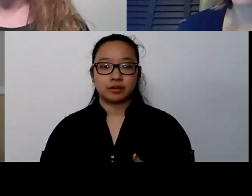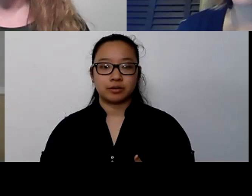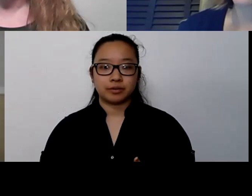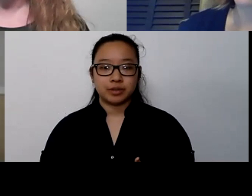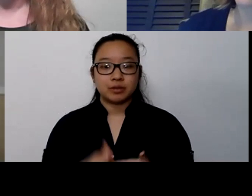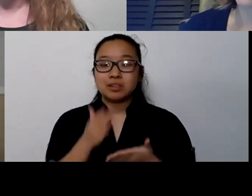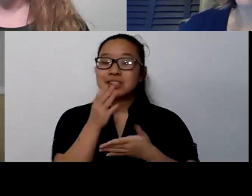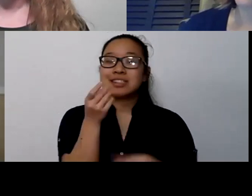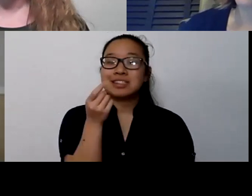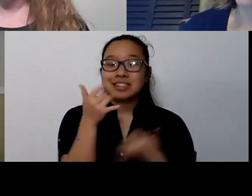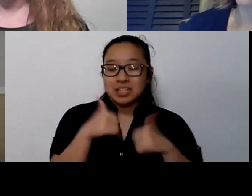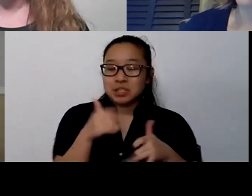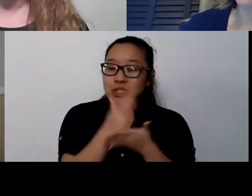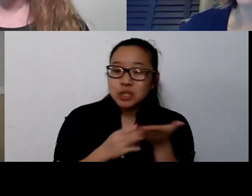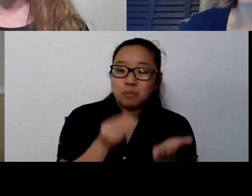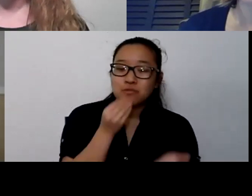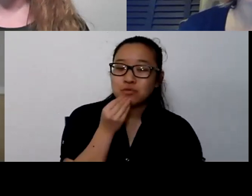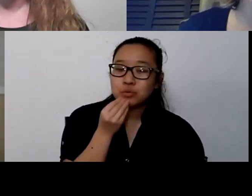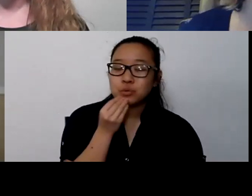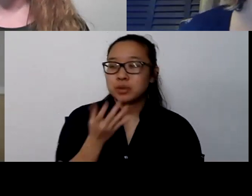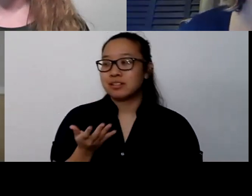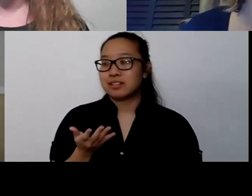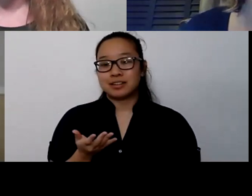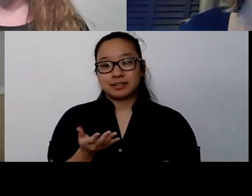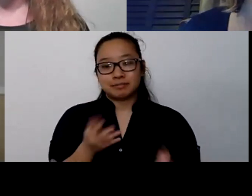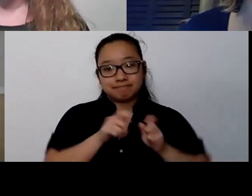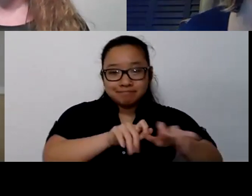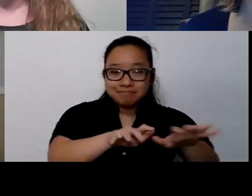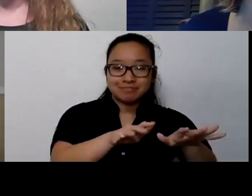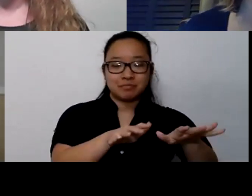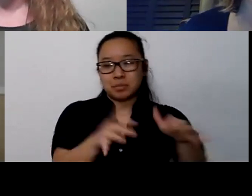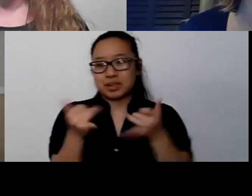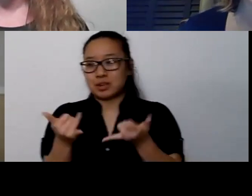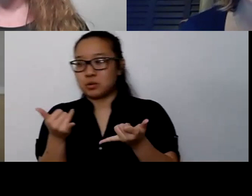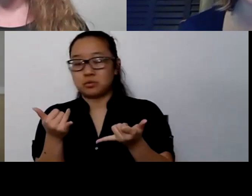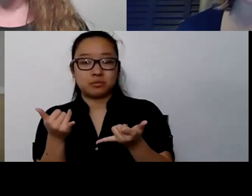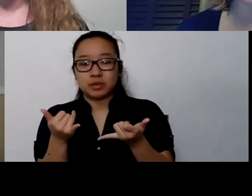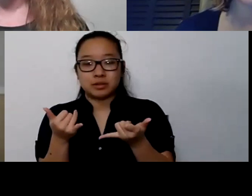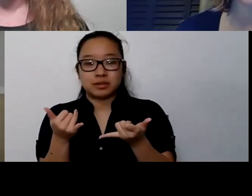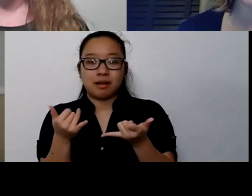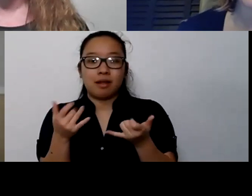but they don't have a safe place to be. So making up those gaps is important. And then I also think,